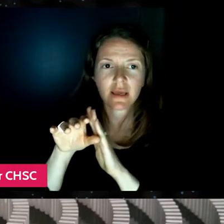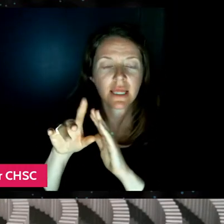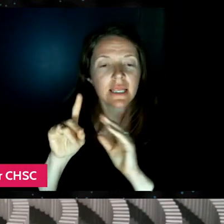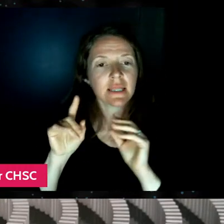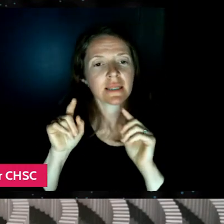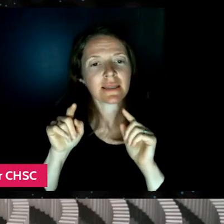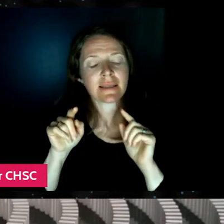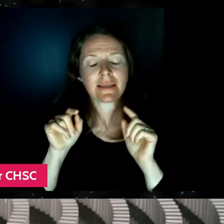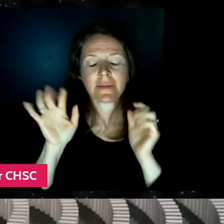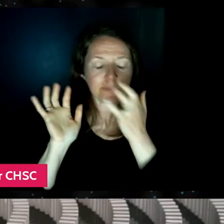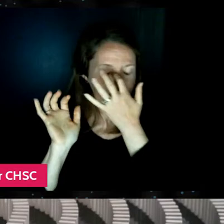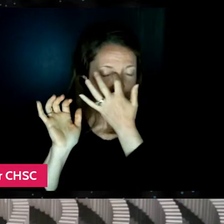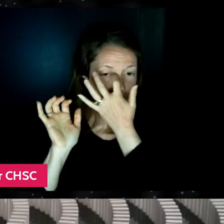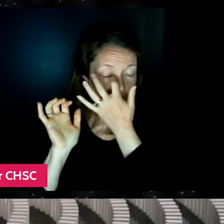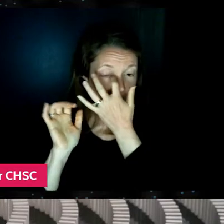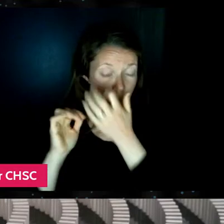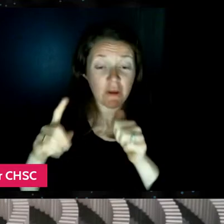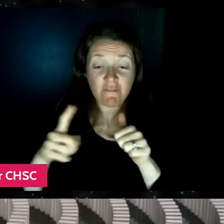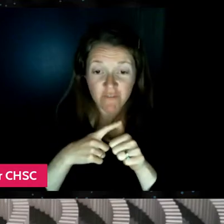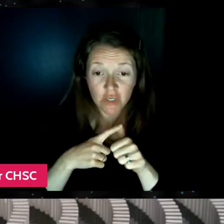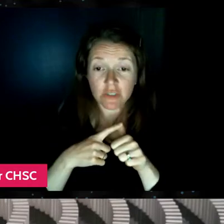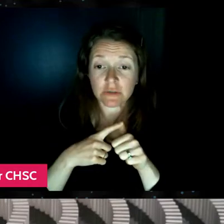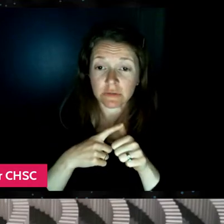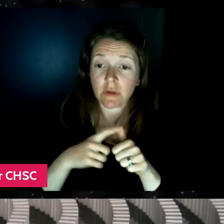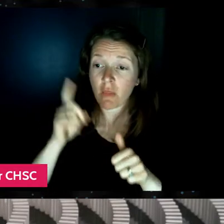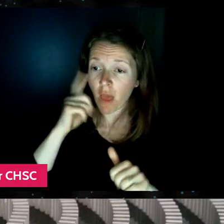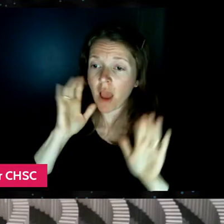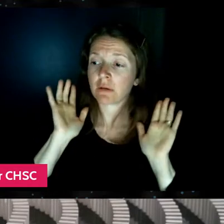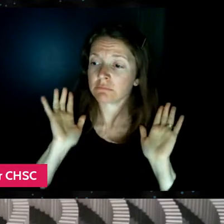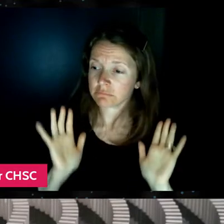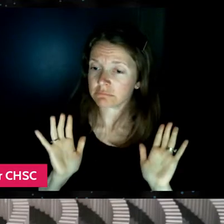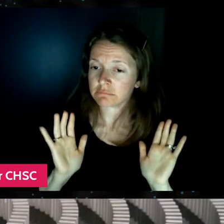what we first approached as this profile of an artist.